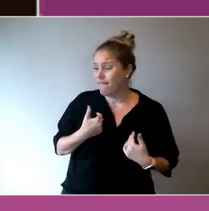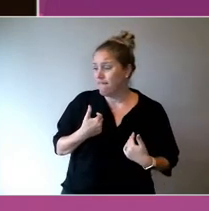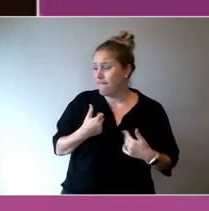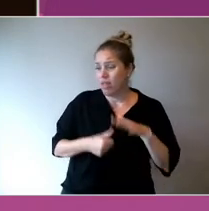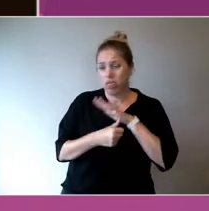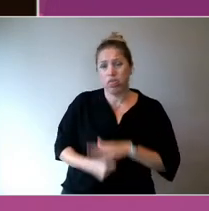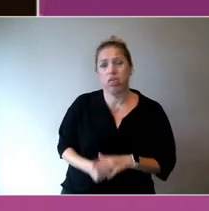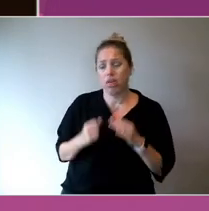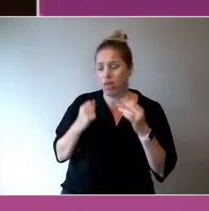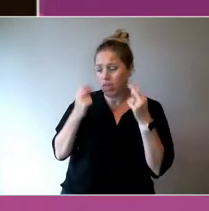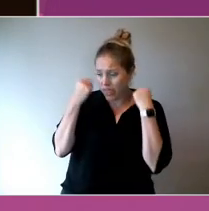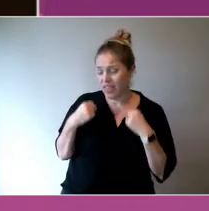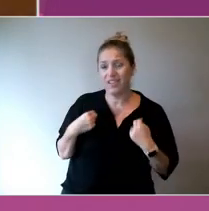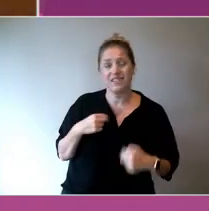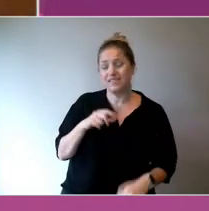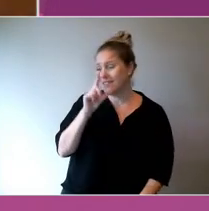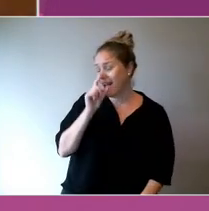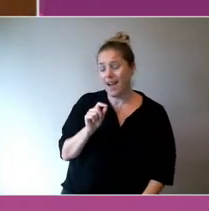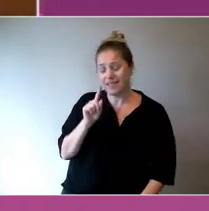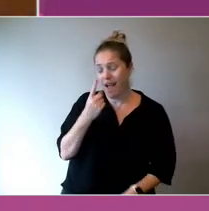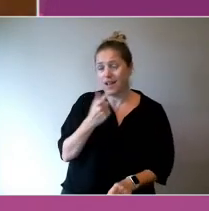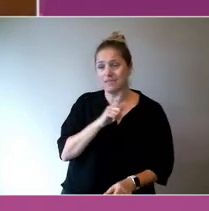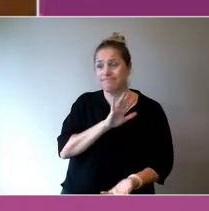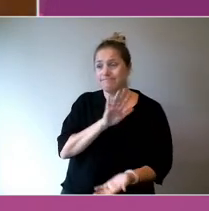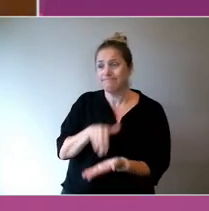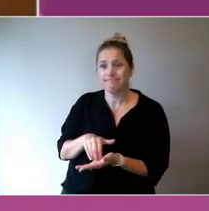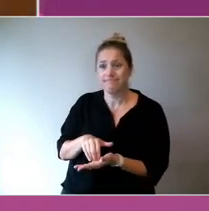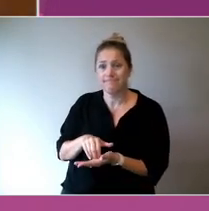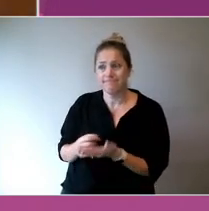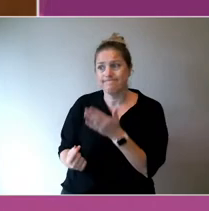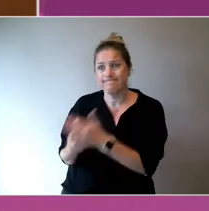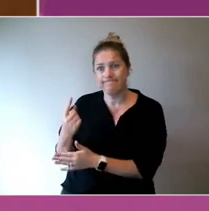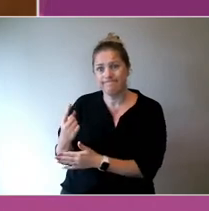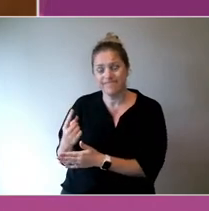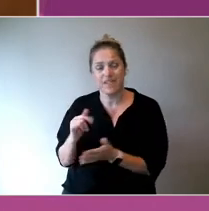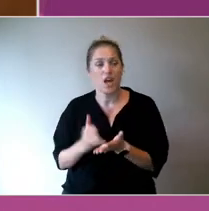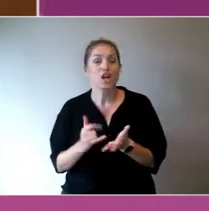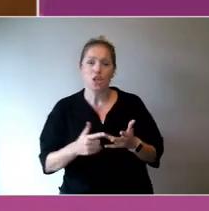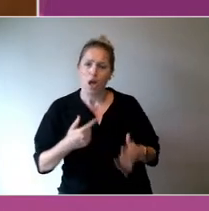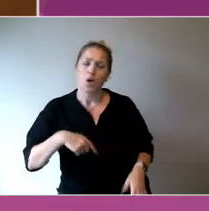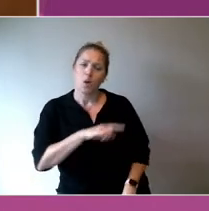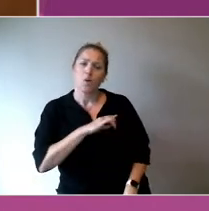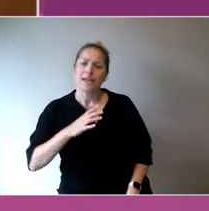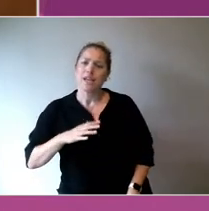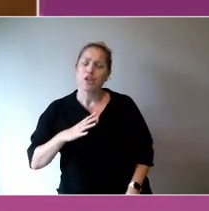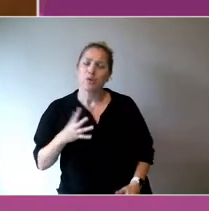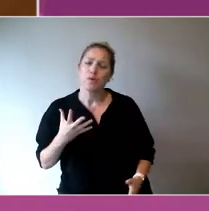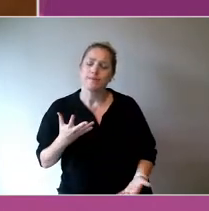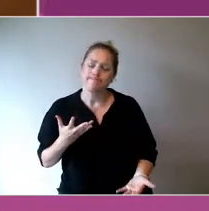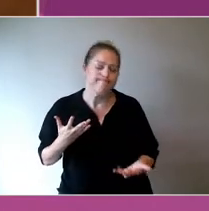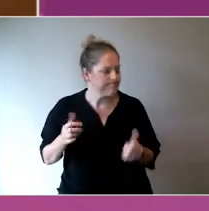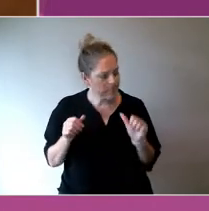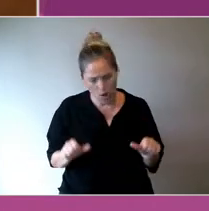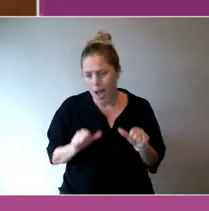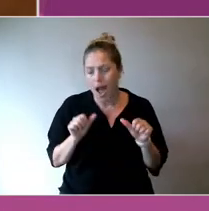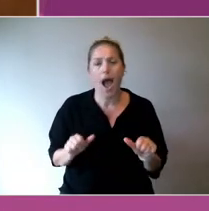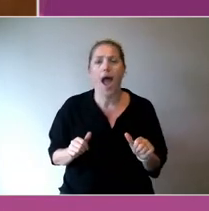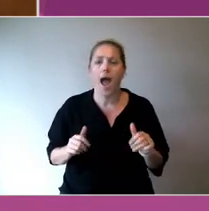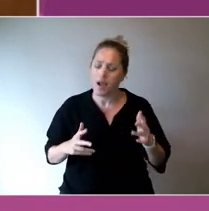So of course, what we need to do, is to just roll with that. Because actually people need to hear you talking from that space.